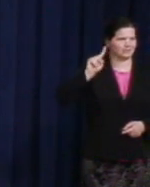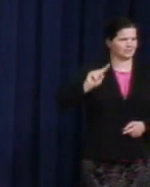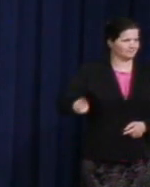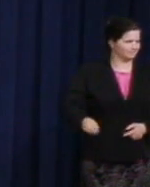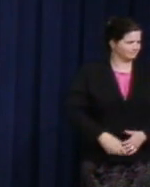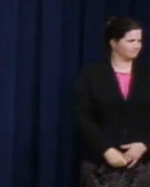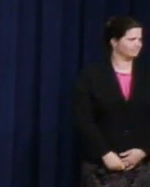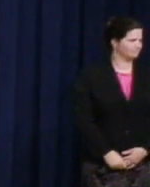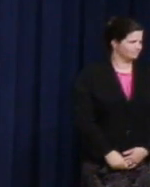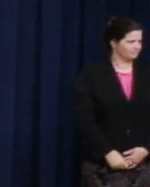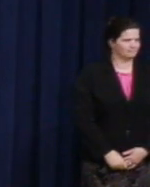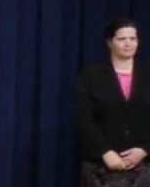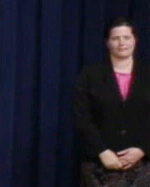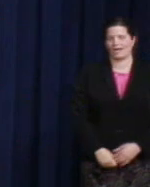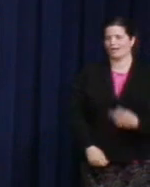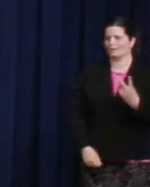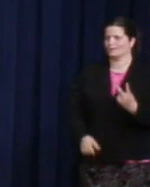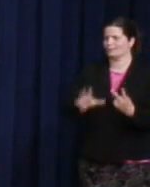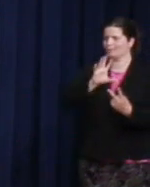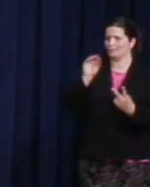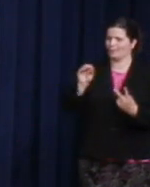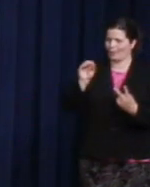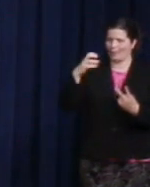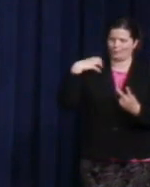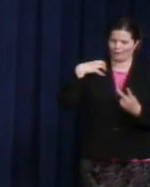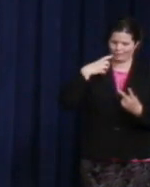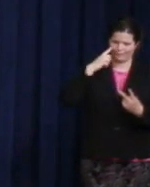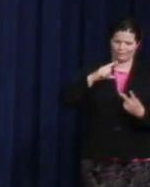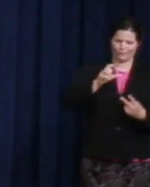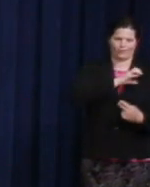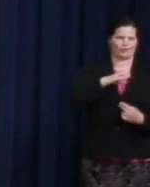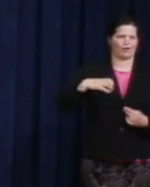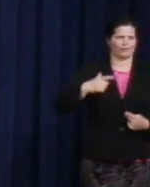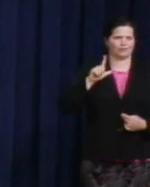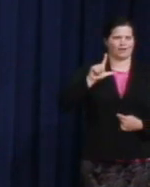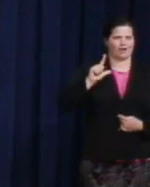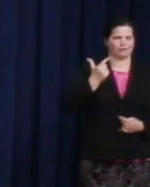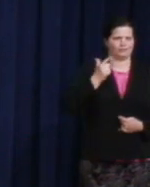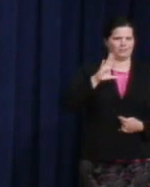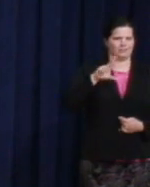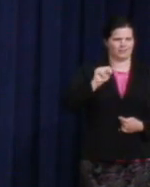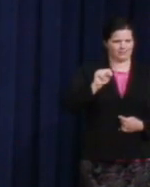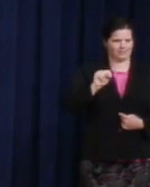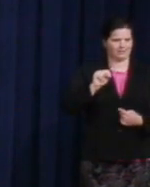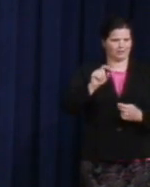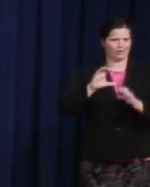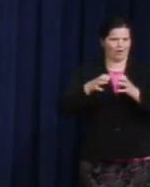And to co-chairs of the congressional LGBT caucus, Congressman Mark Pocan and Congressman Mark Takano.